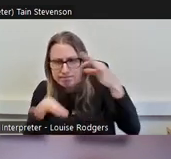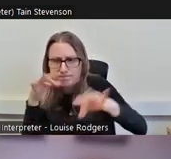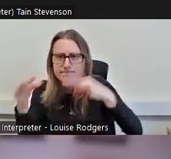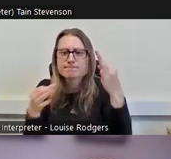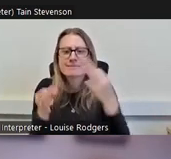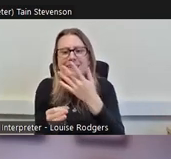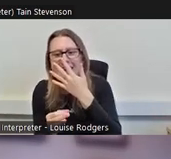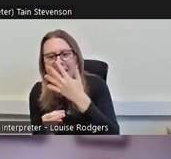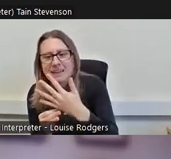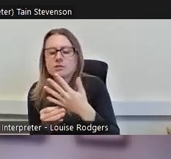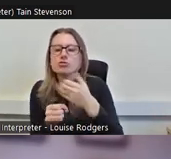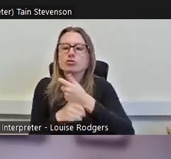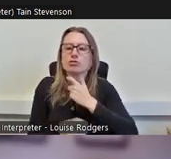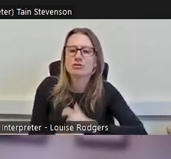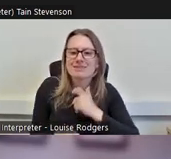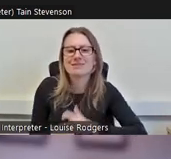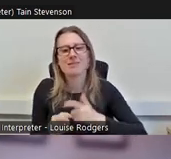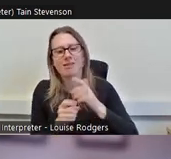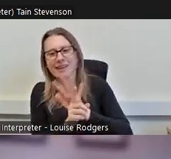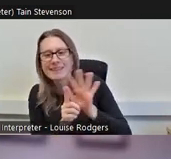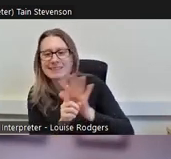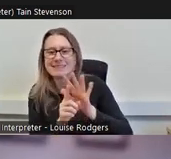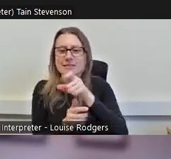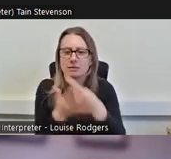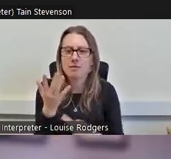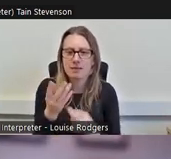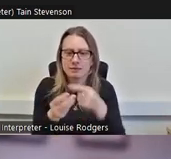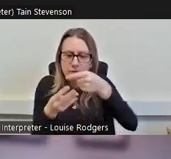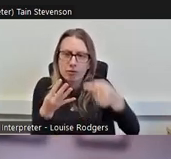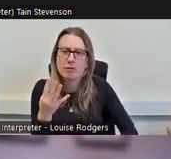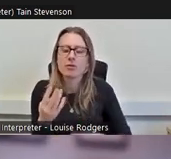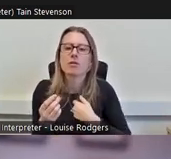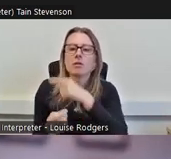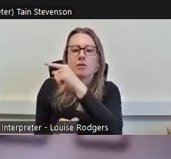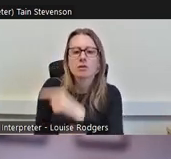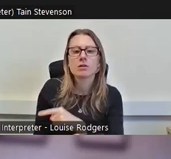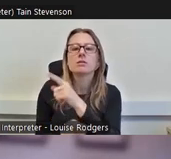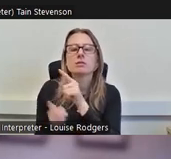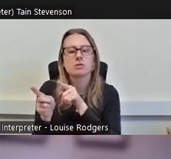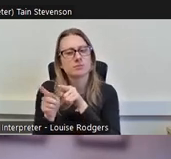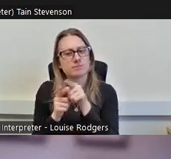and the way that we're going to kind of bring in class is looking at the Scottish Index of Multiple